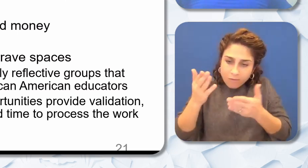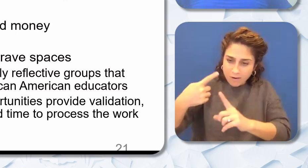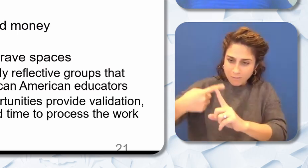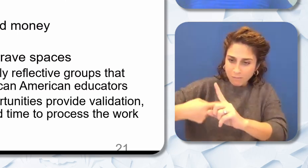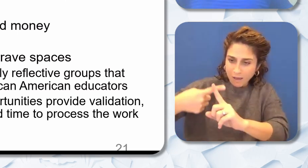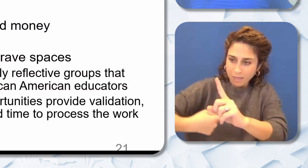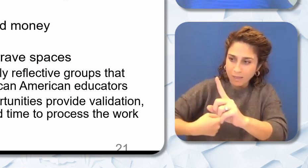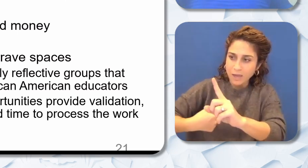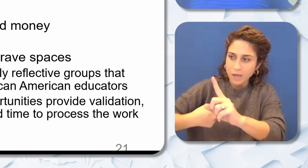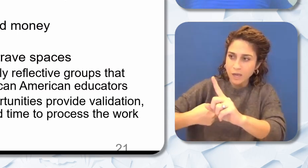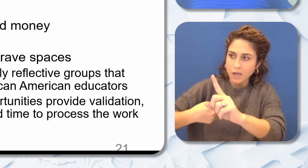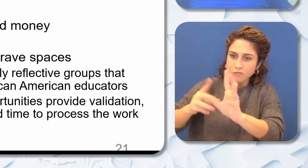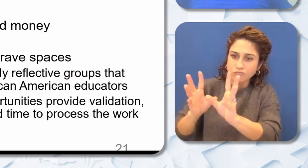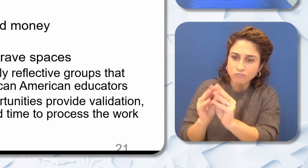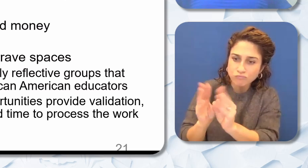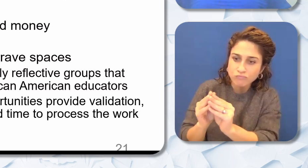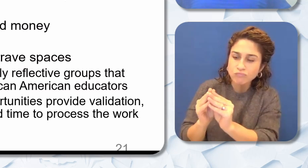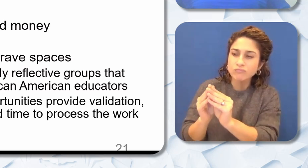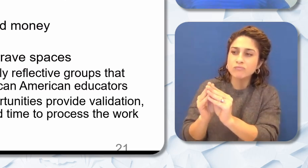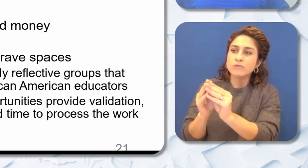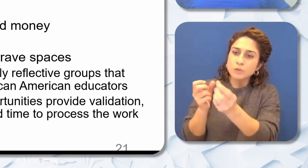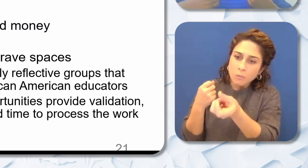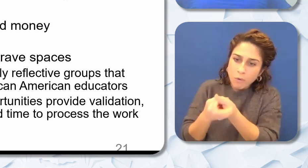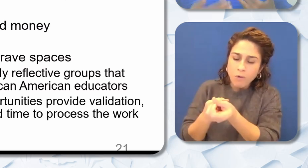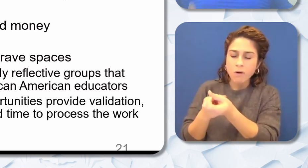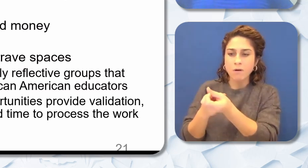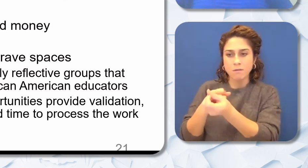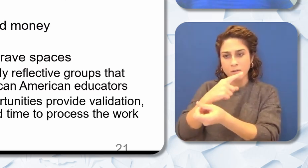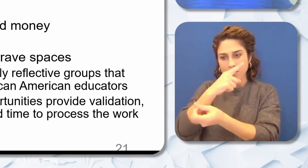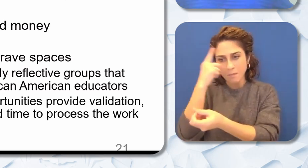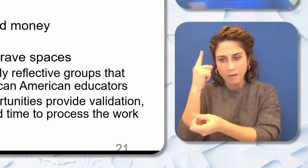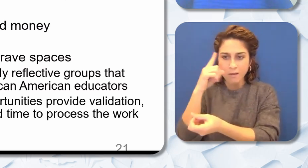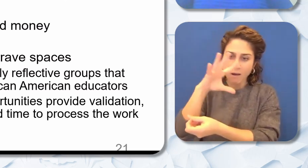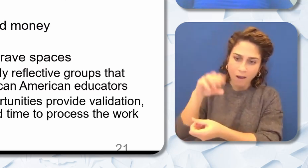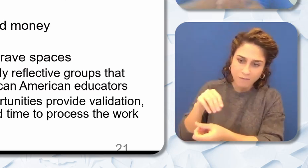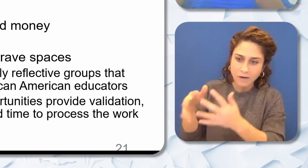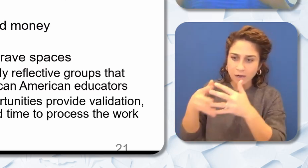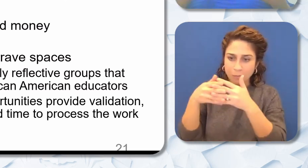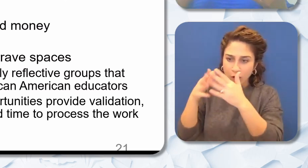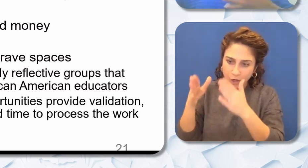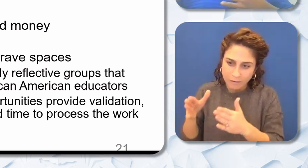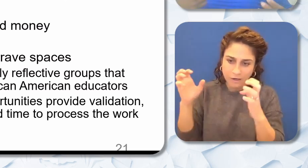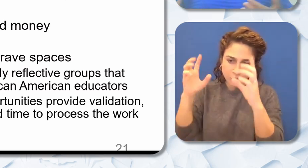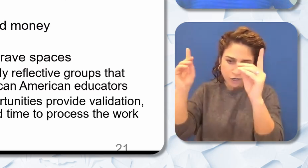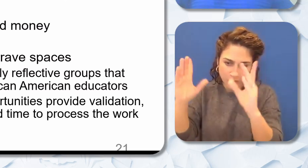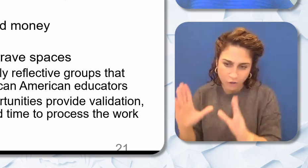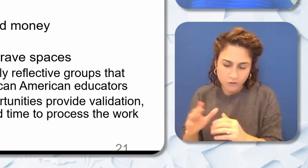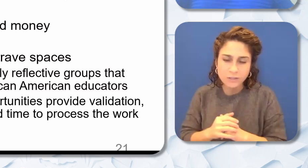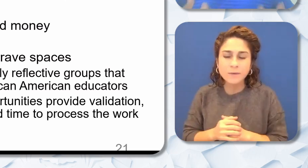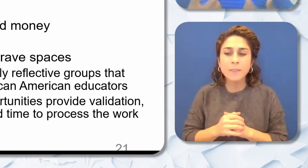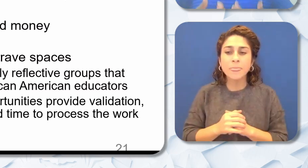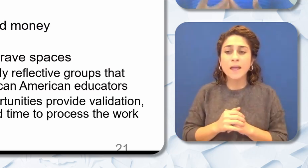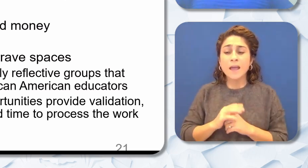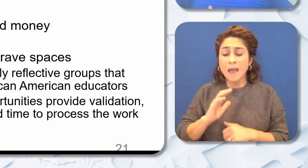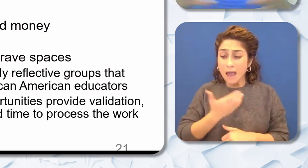educators. Our lived experience is very different and how we navigate this world is very different